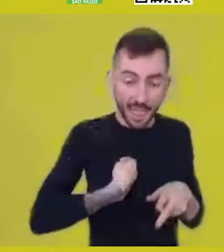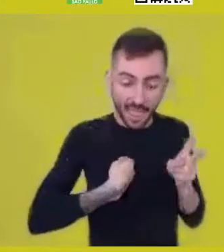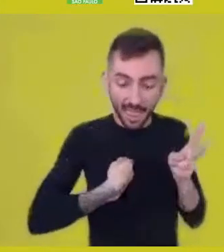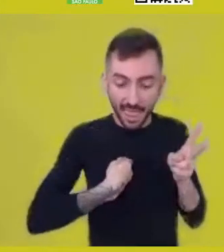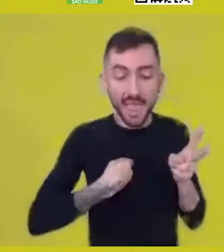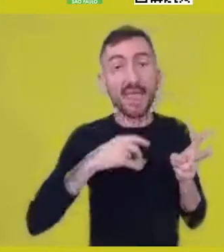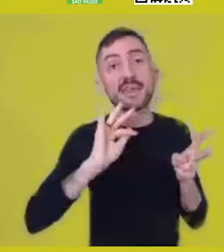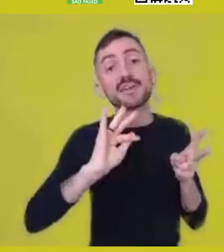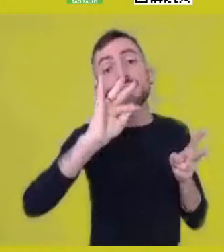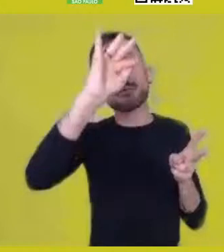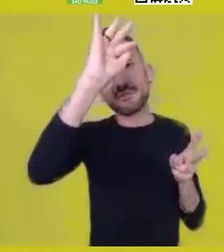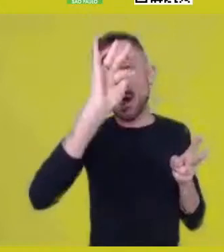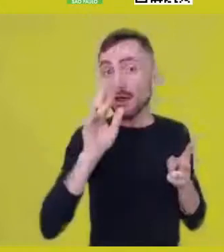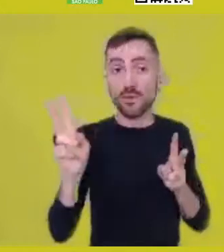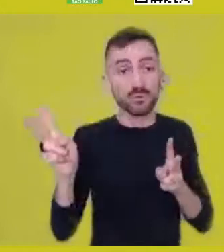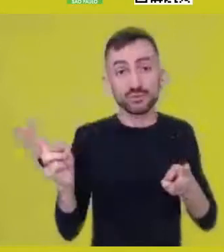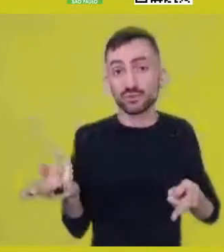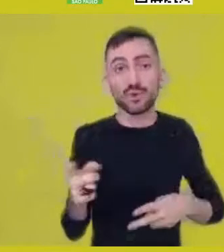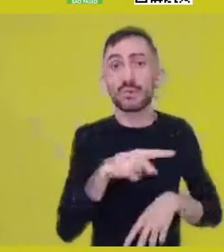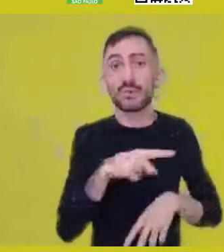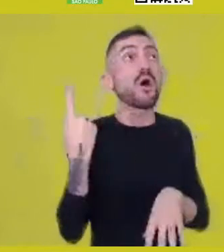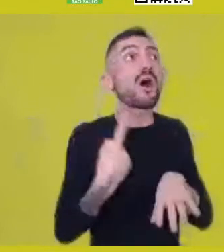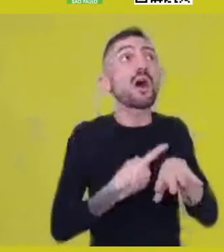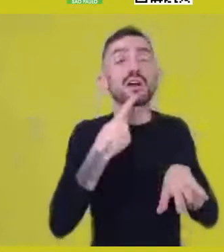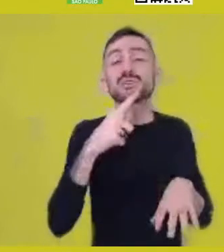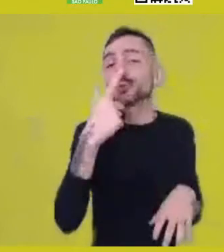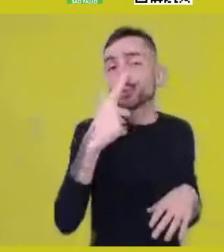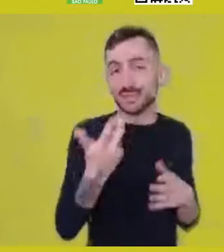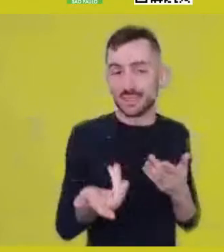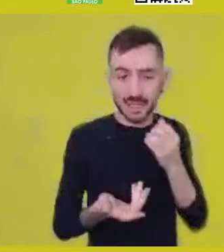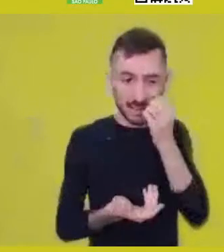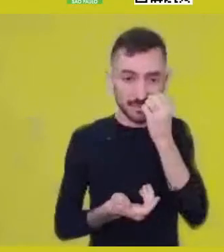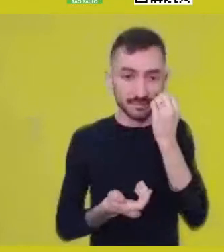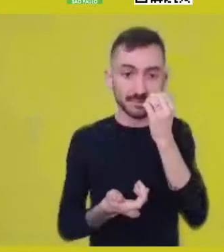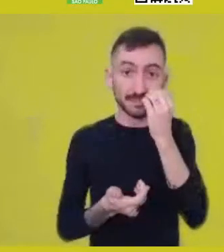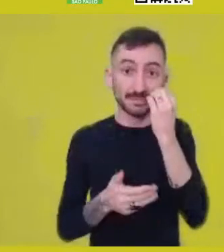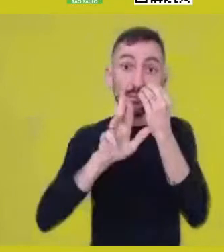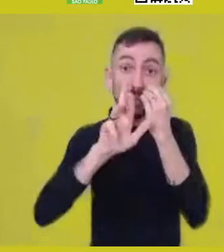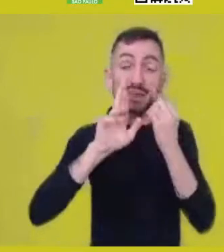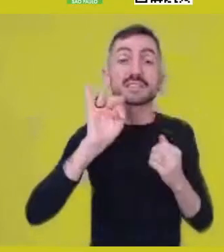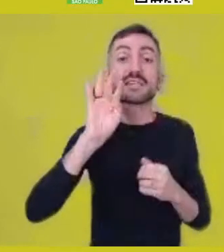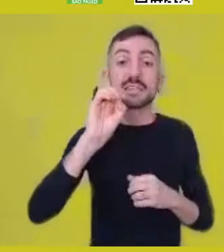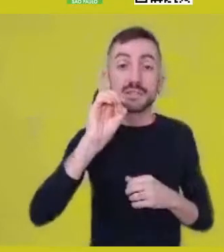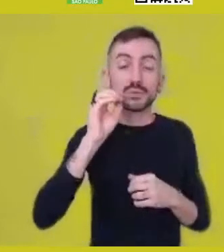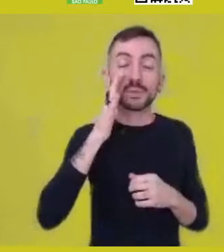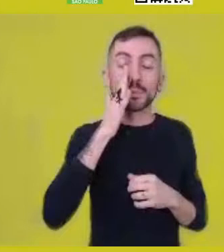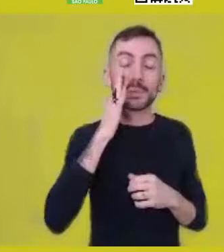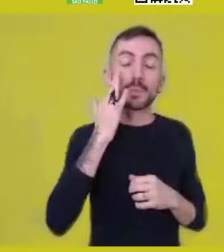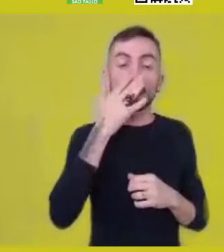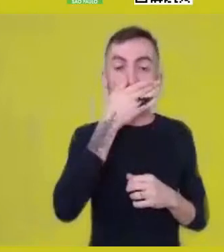in the community. But they aren’t rites that, in any measure,